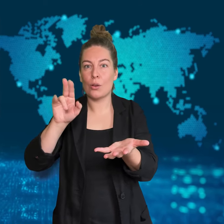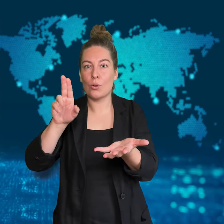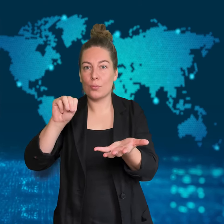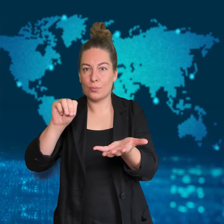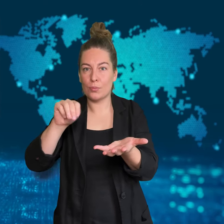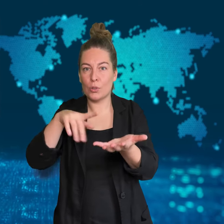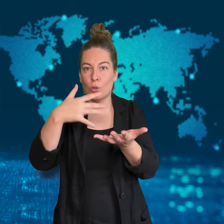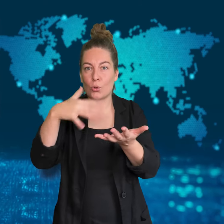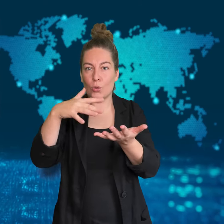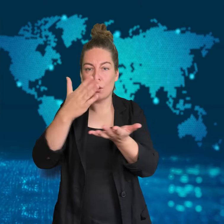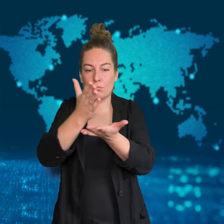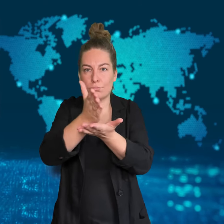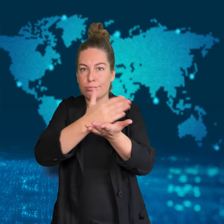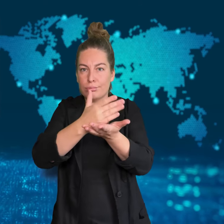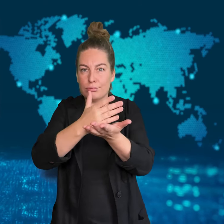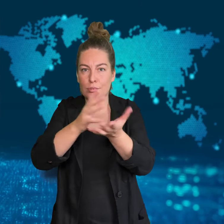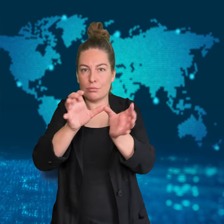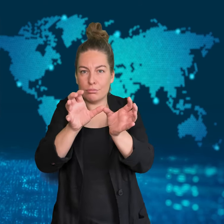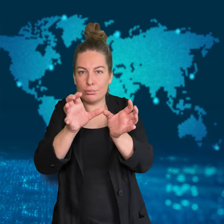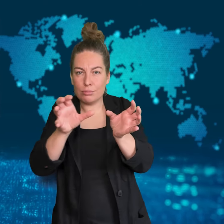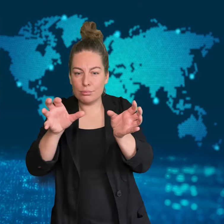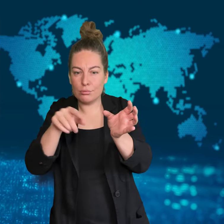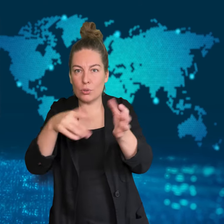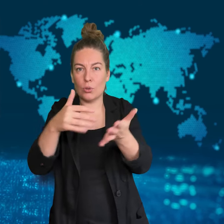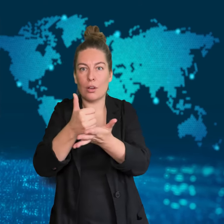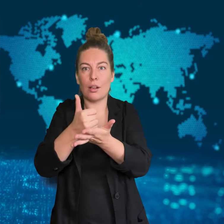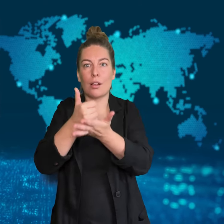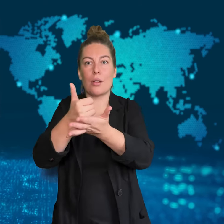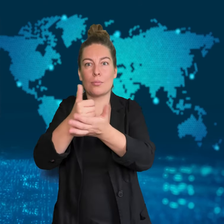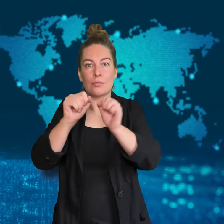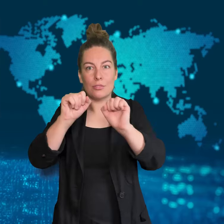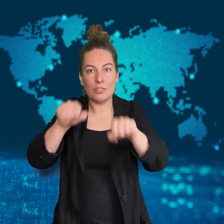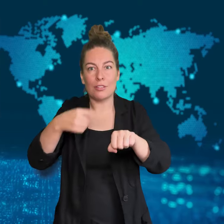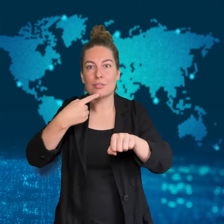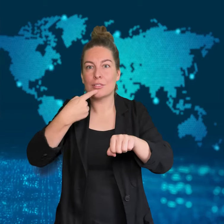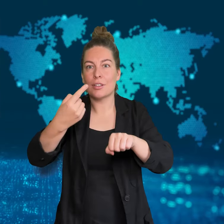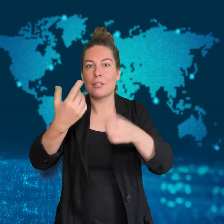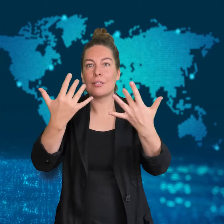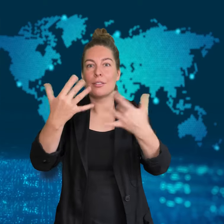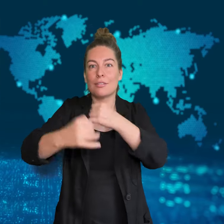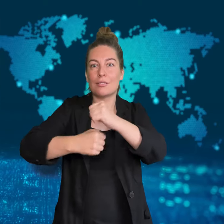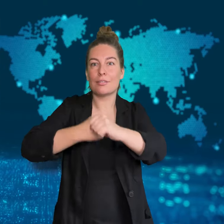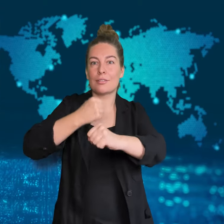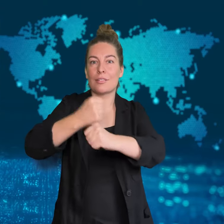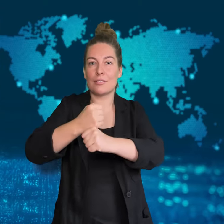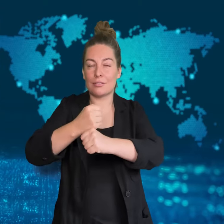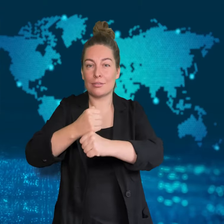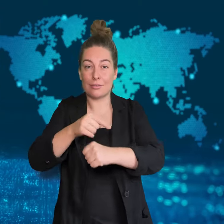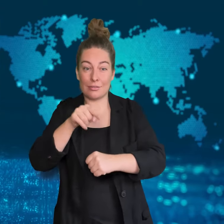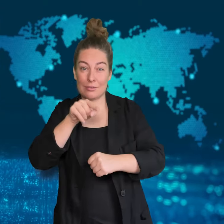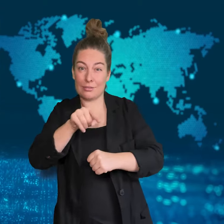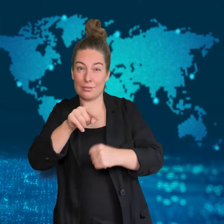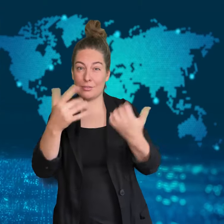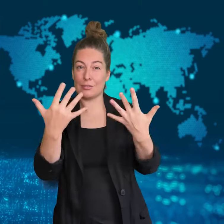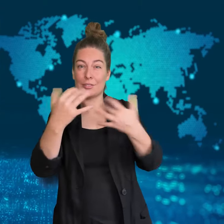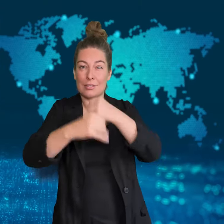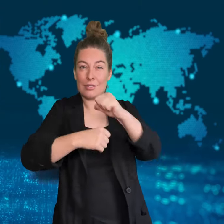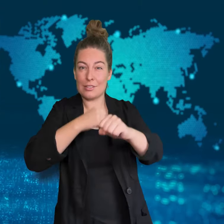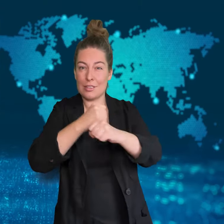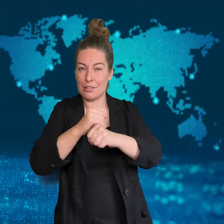Since the crystals have been determined to be 4.46 billion years old,